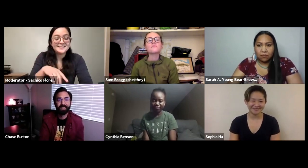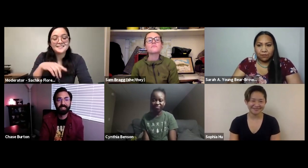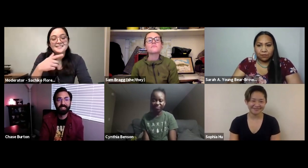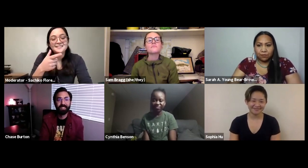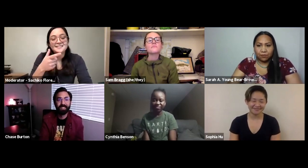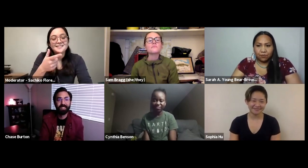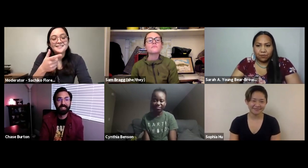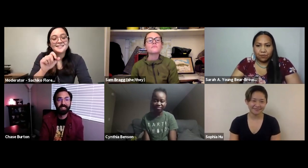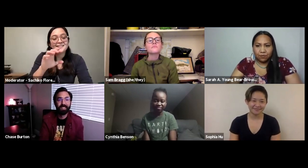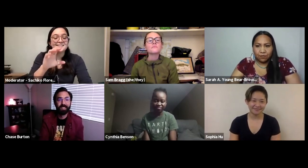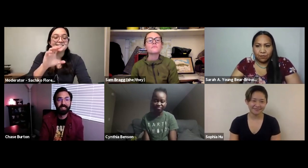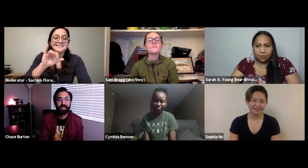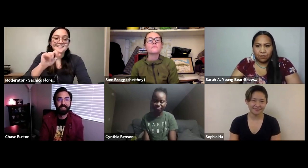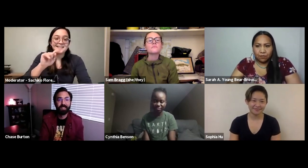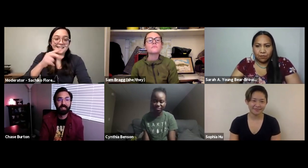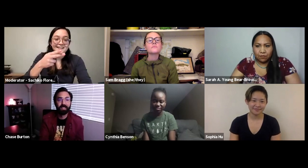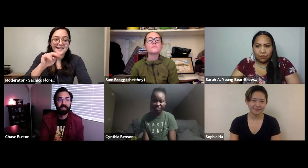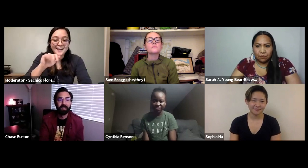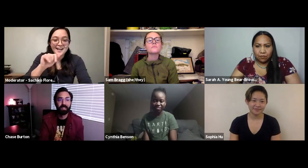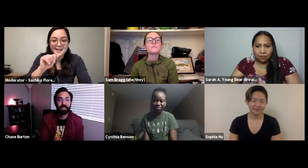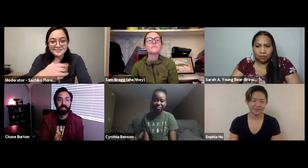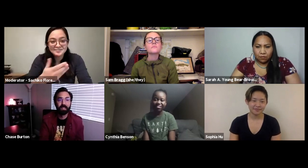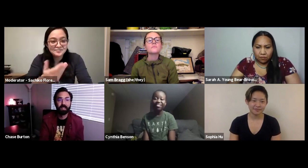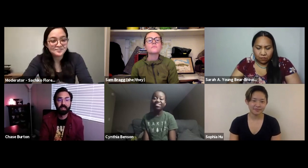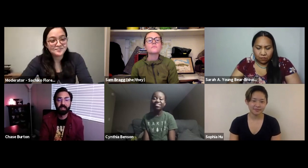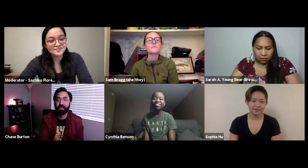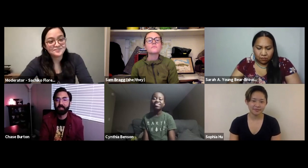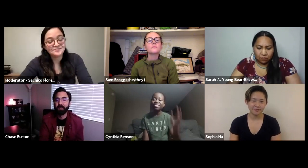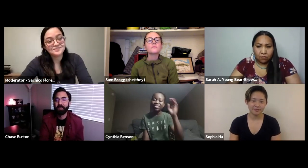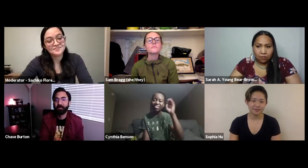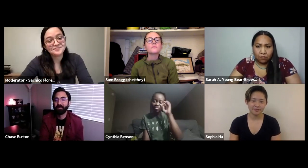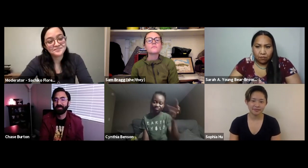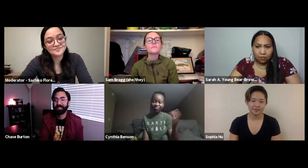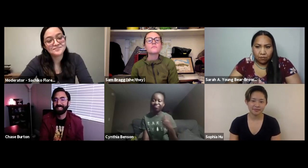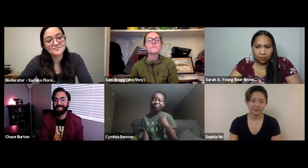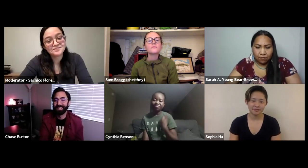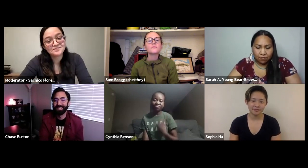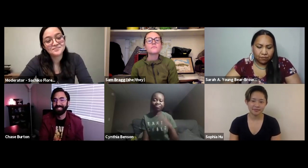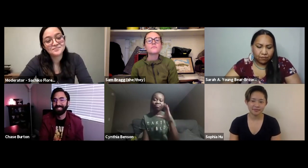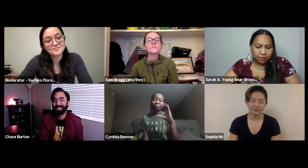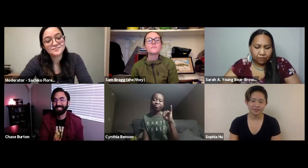Thank you so much for that! We'll kick it over to Cynthia